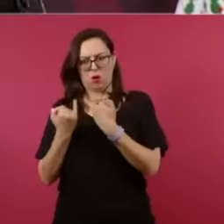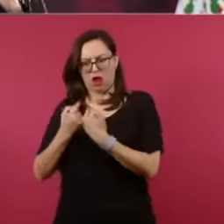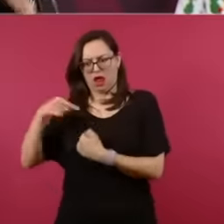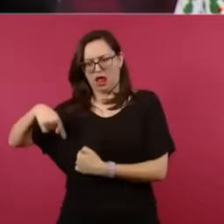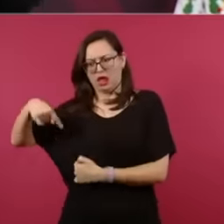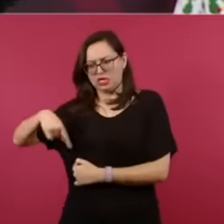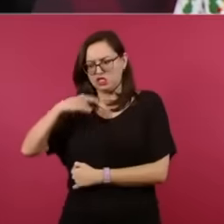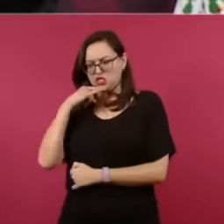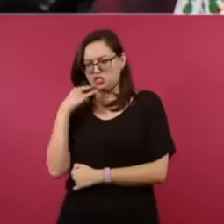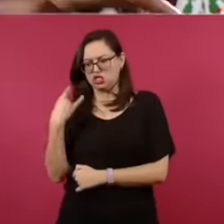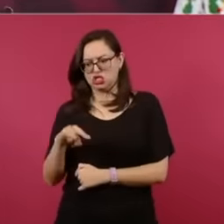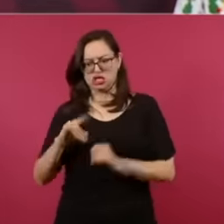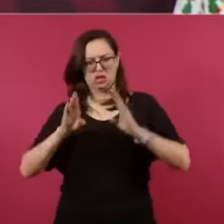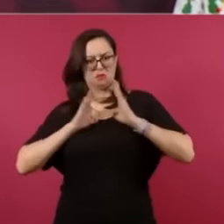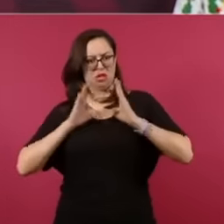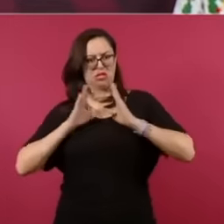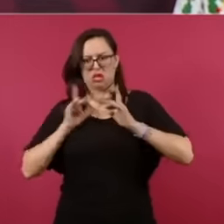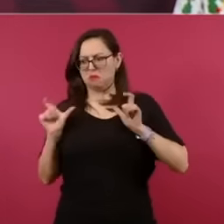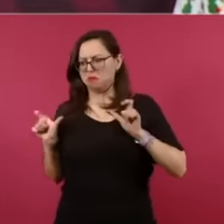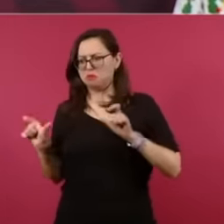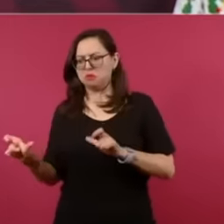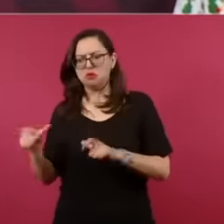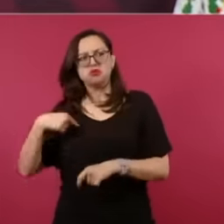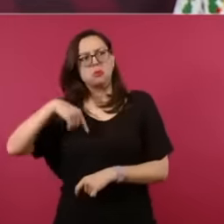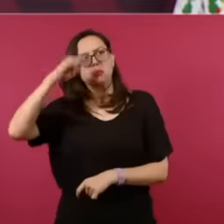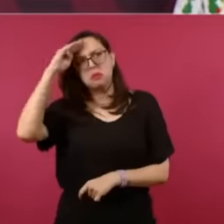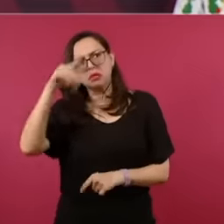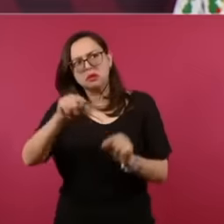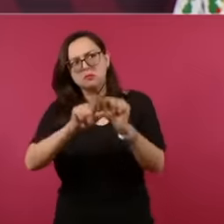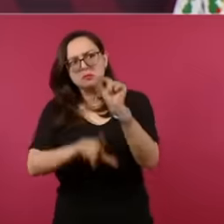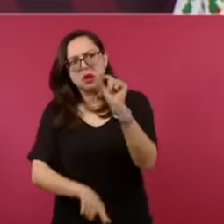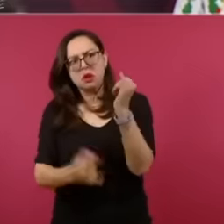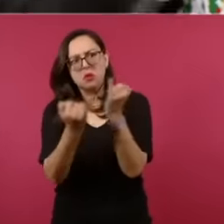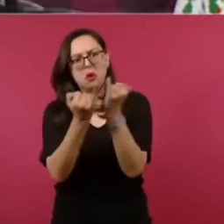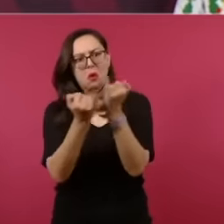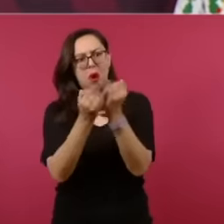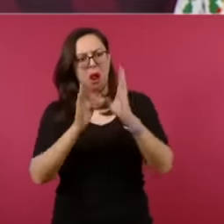in the polling stations, taking care of and here a